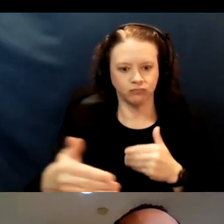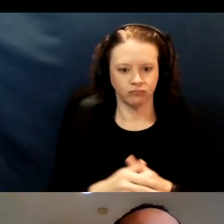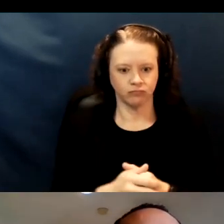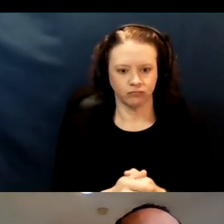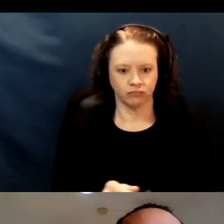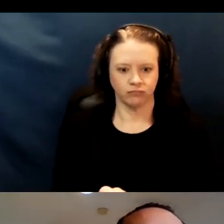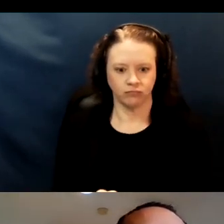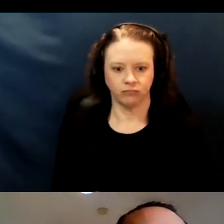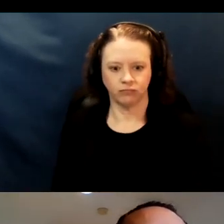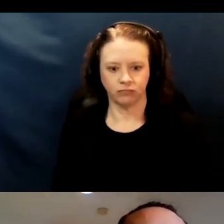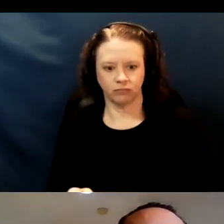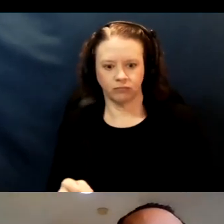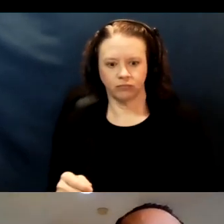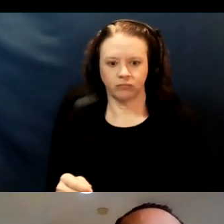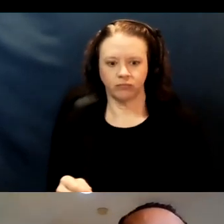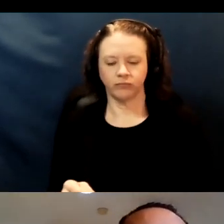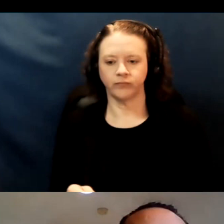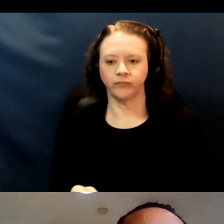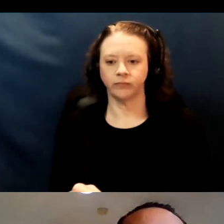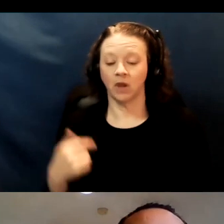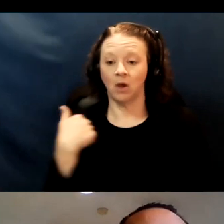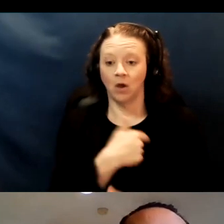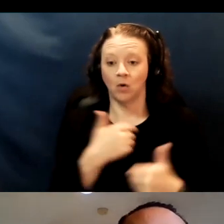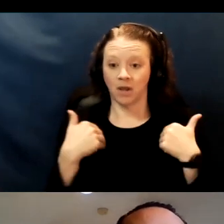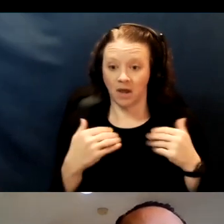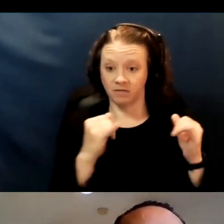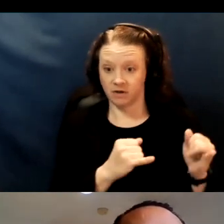Then we have individuals with high mobility.